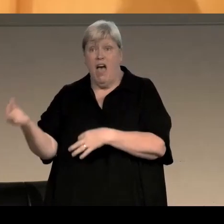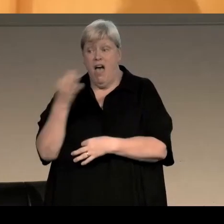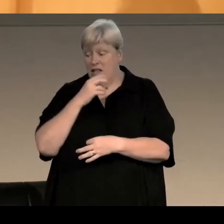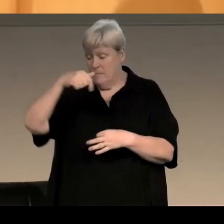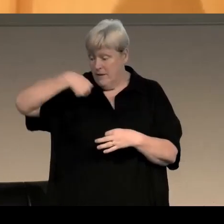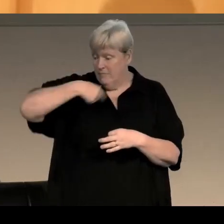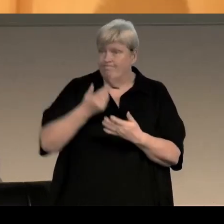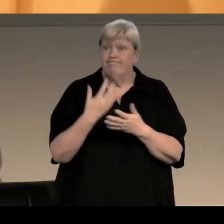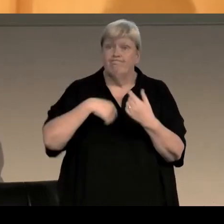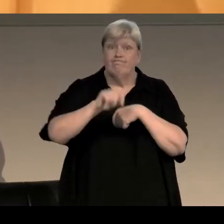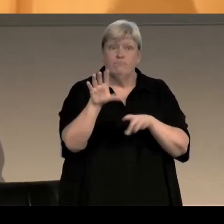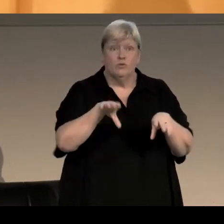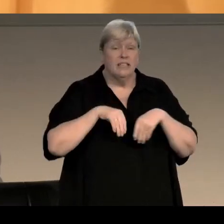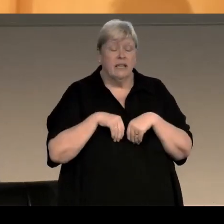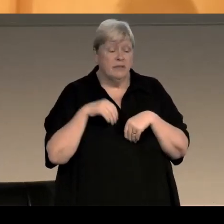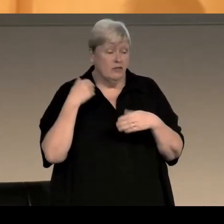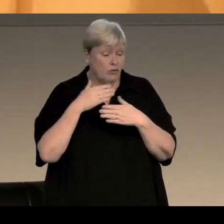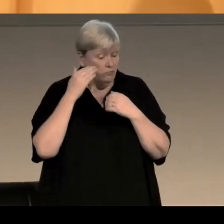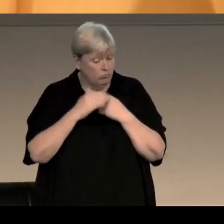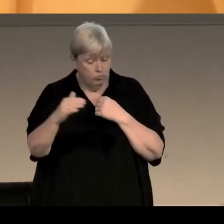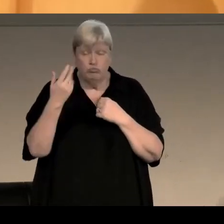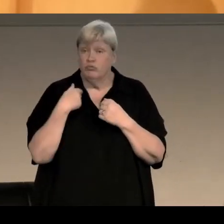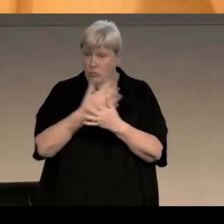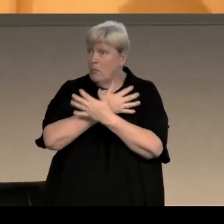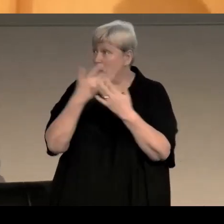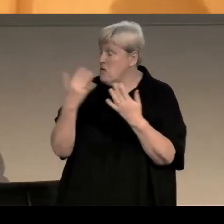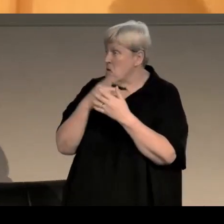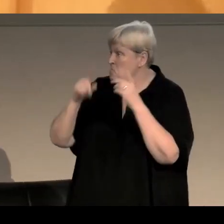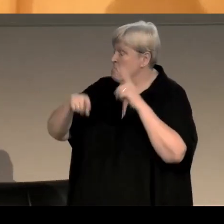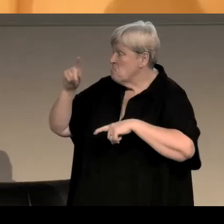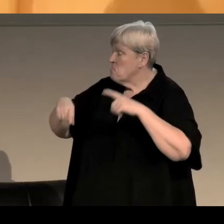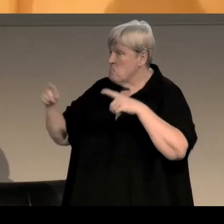you know, kind of extending the canon if you like, and I was absolutely delighted because